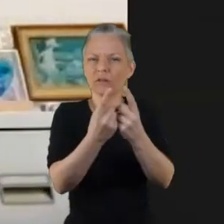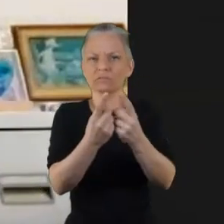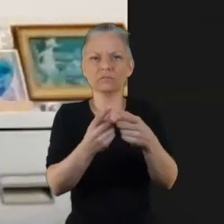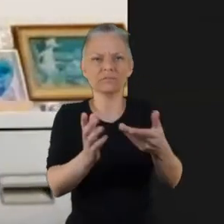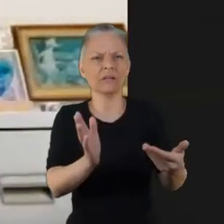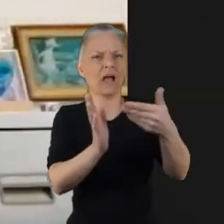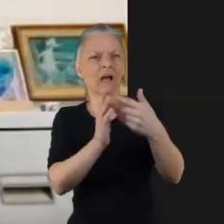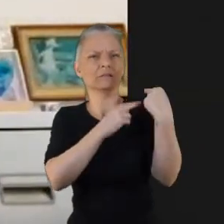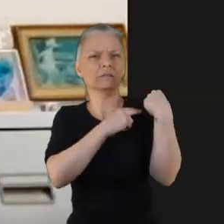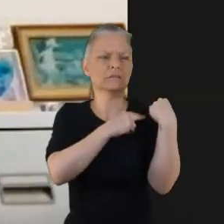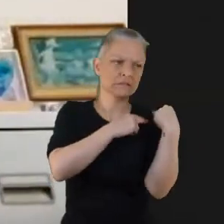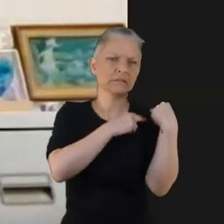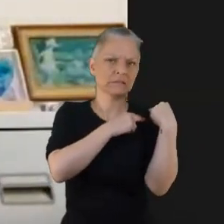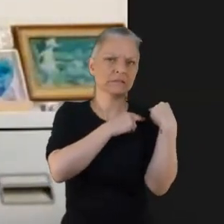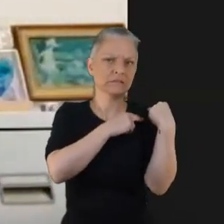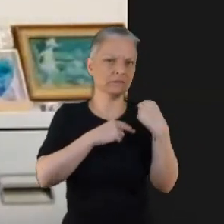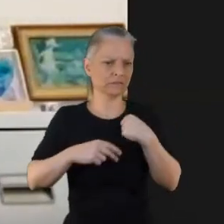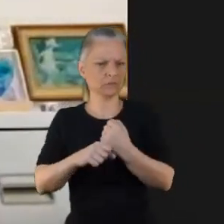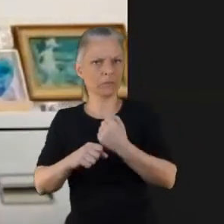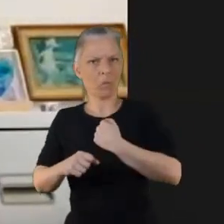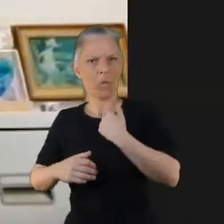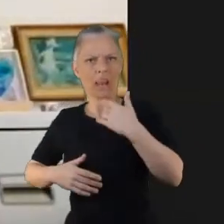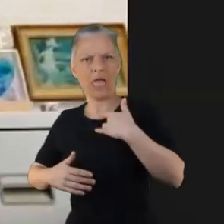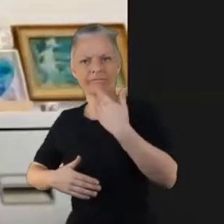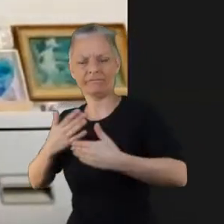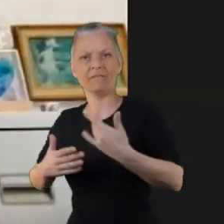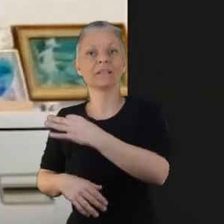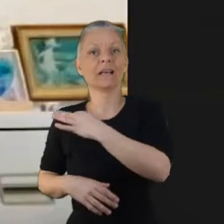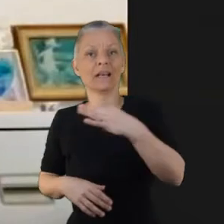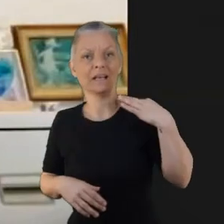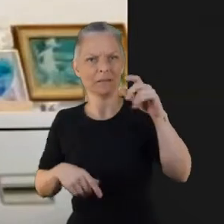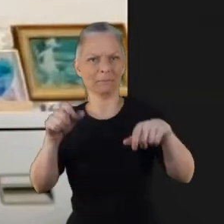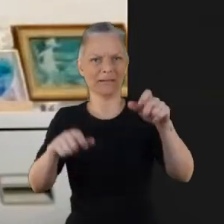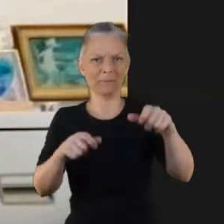as much as we can for people's voices and that's been heard in this report and want